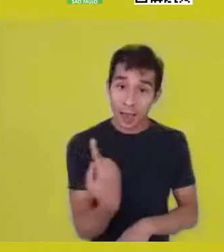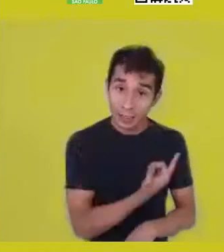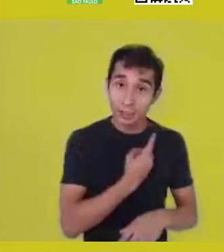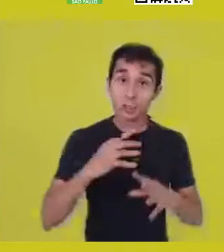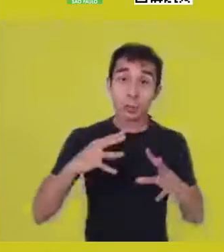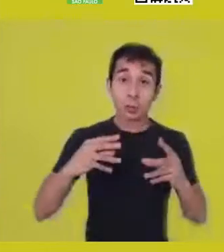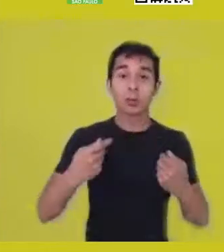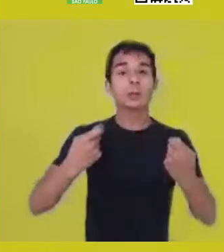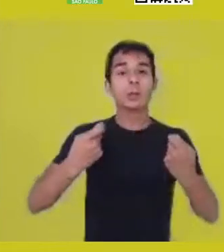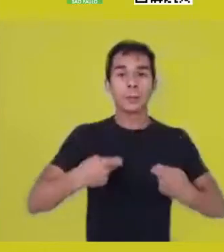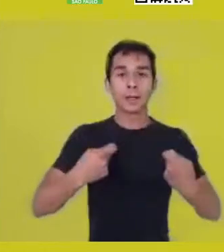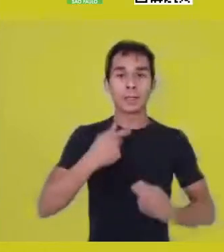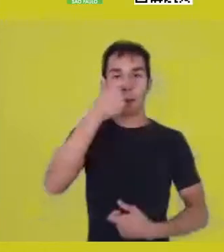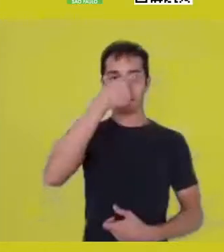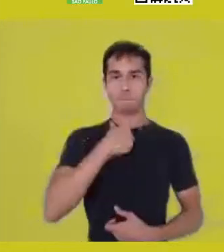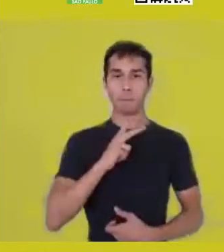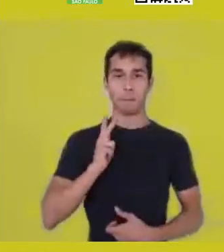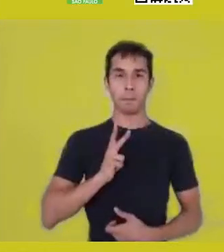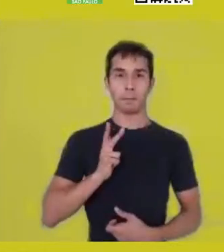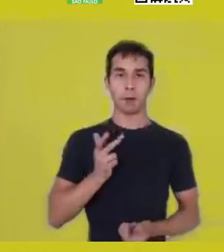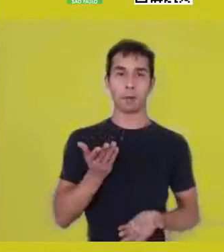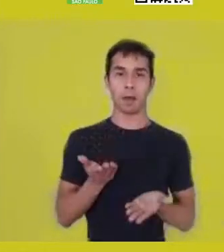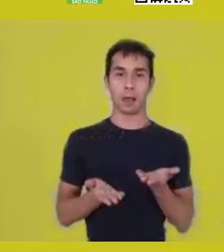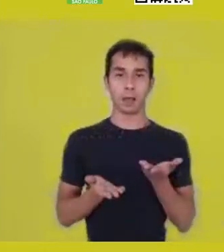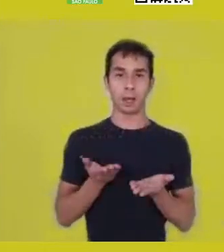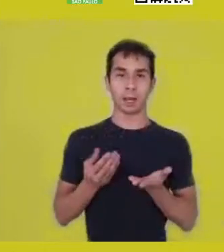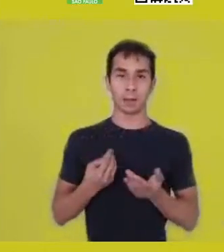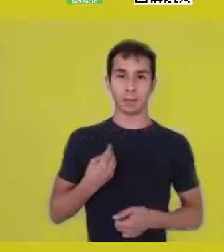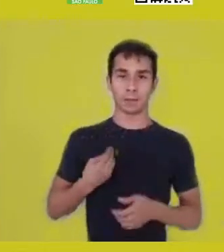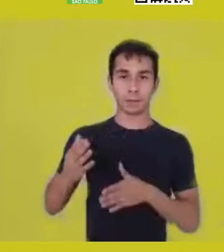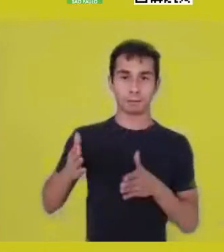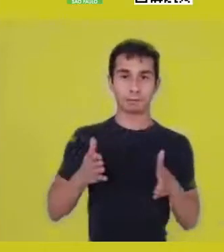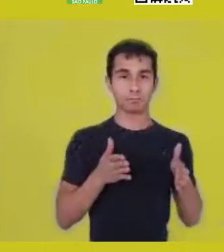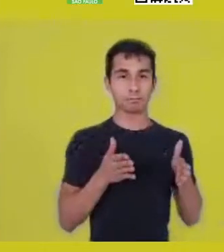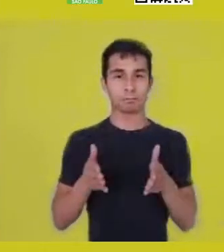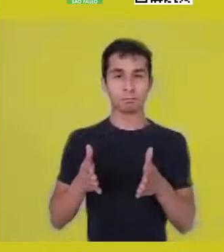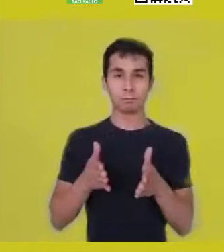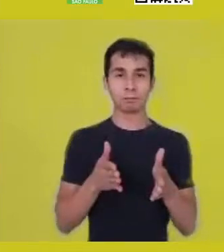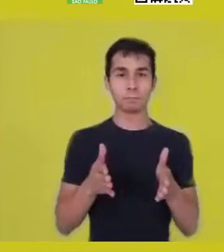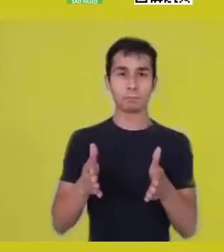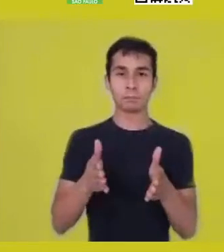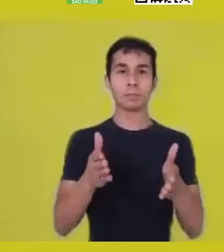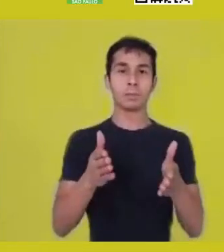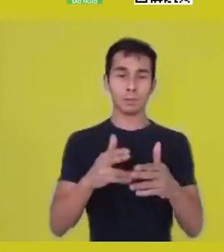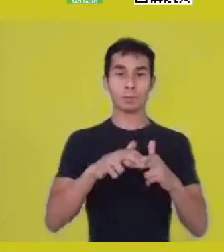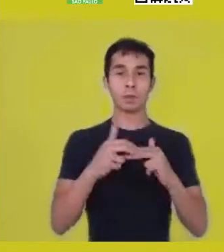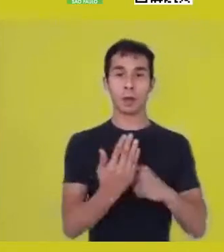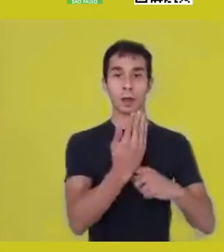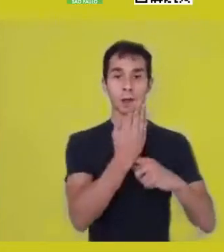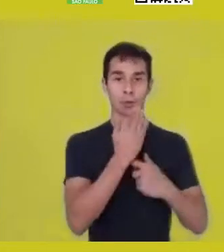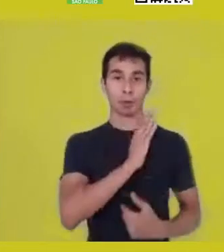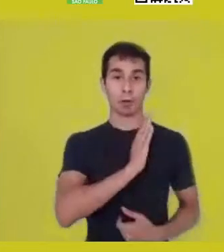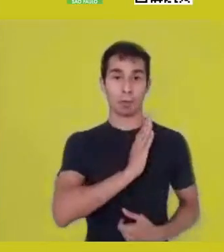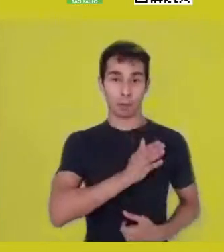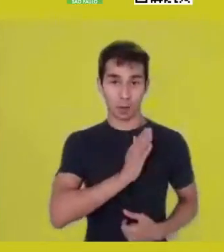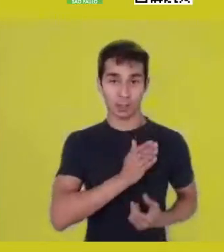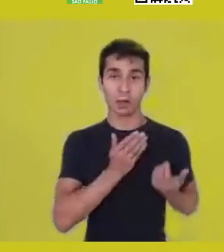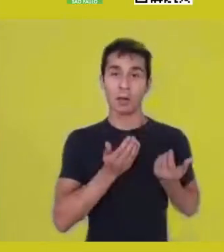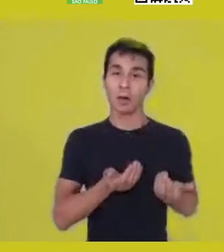Each person has this spiritual balance because this balance ends up having a cosmic conception.